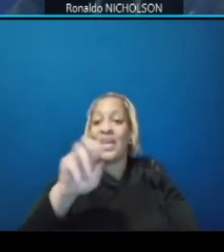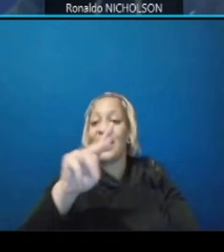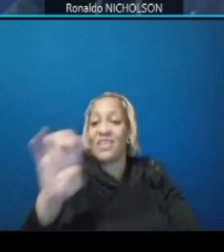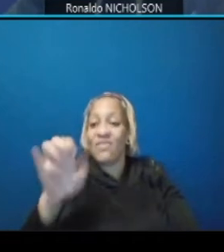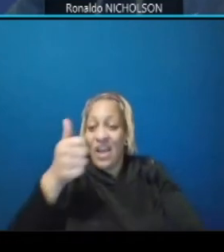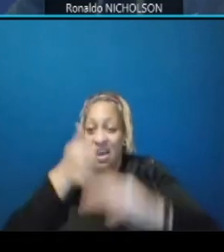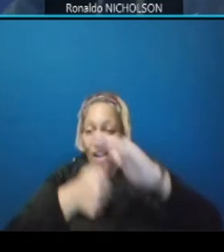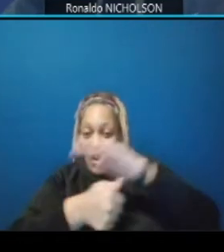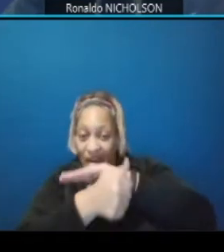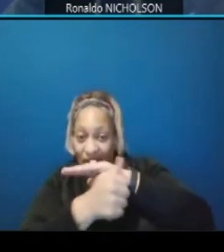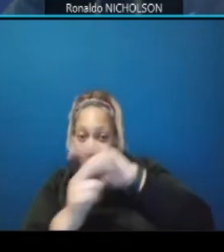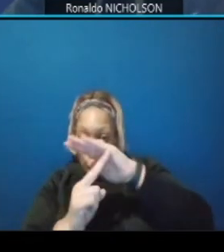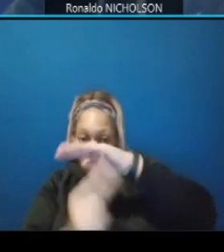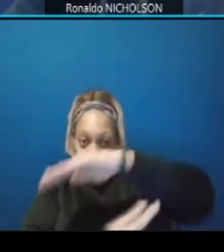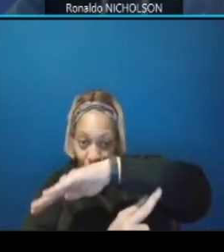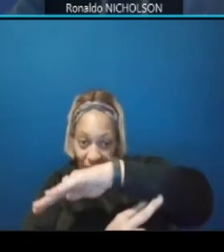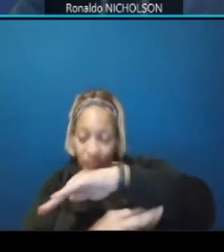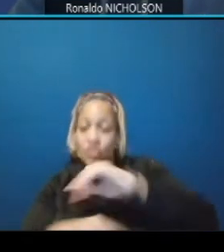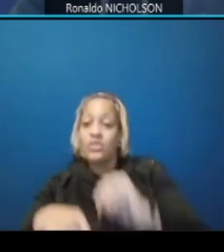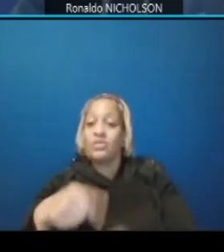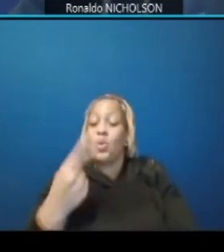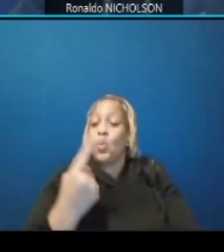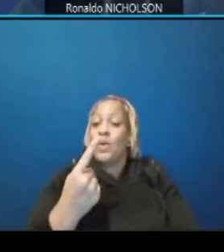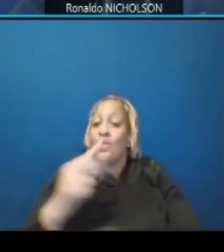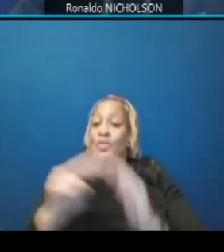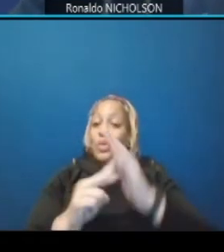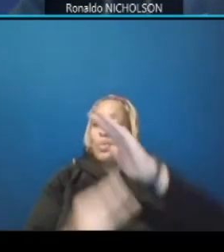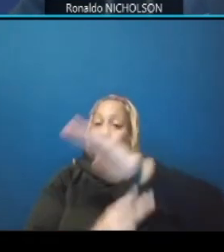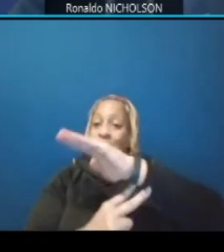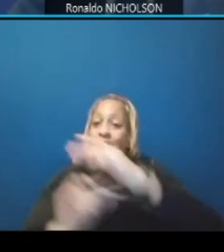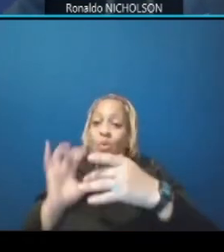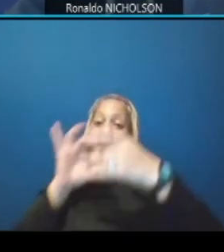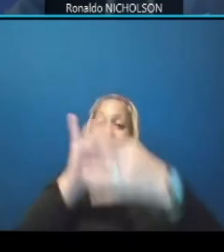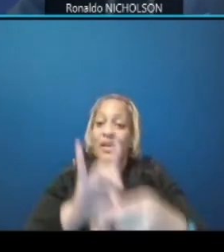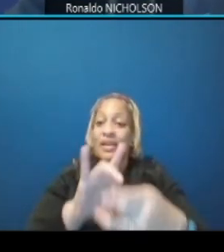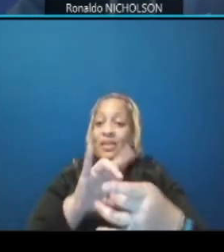bridges that would go to kinderwood avenue will actually be removed